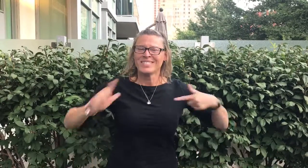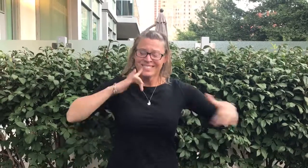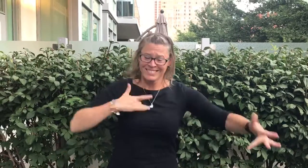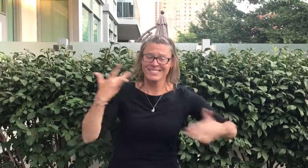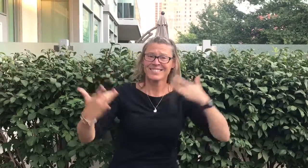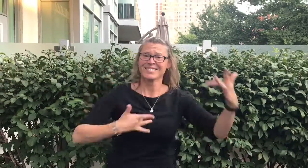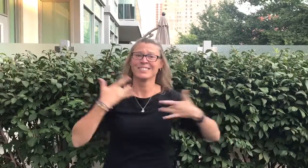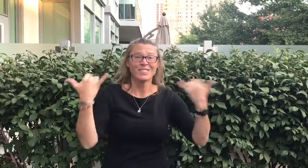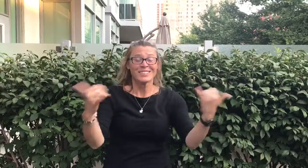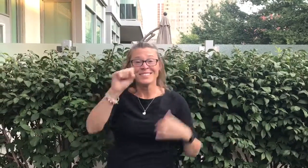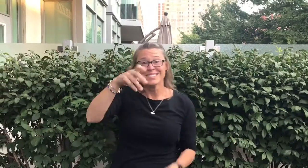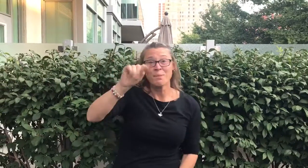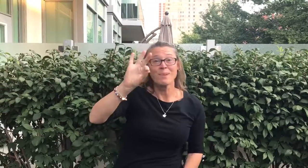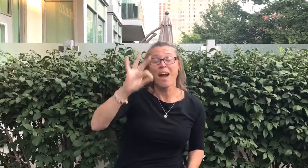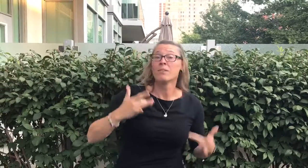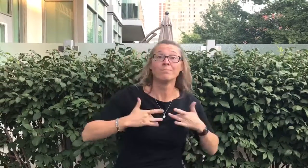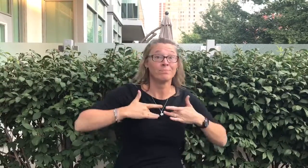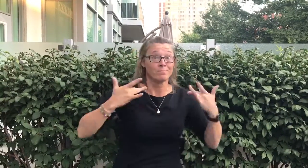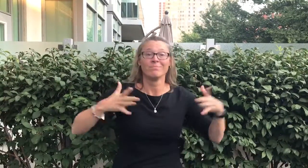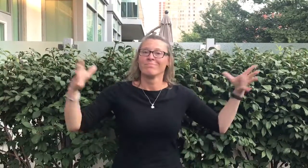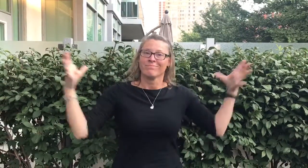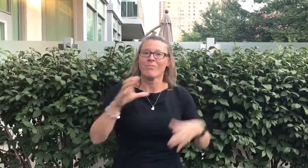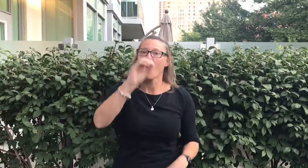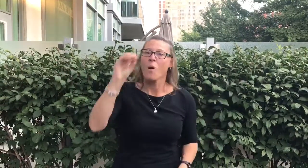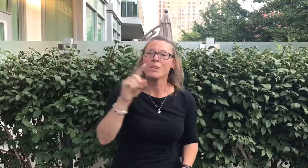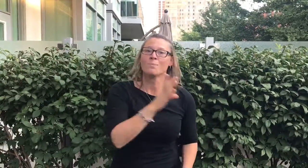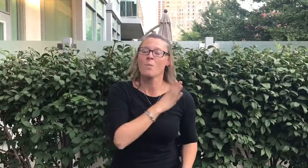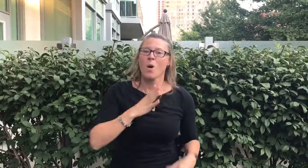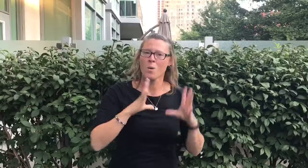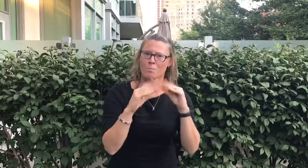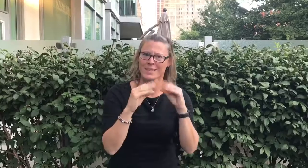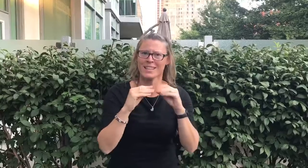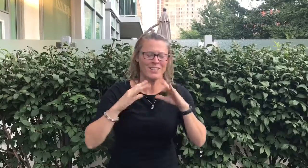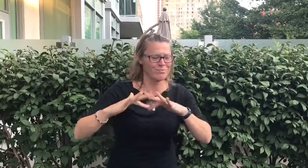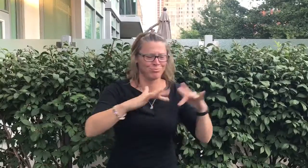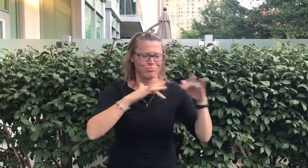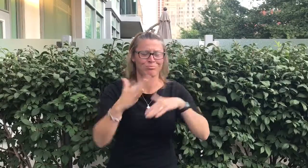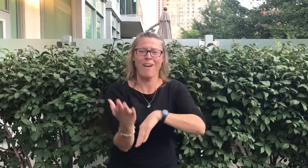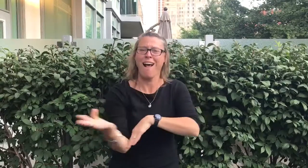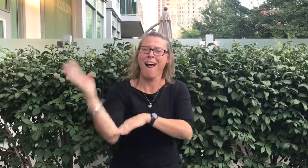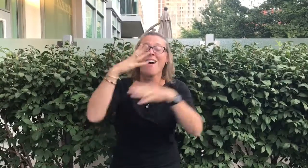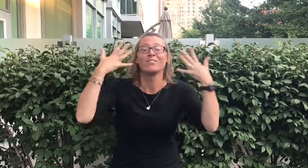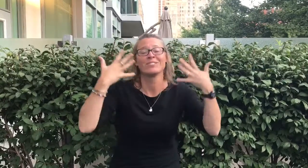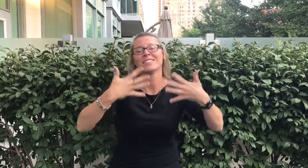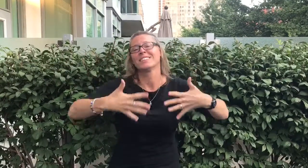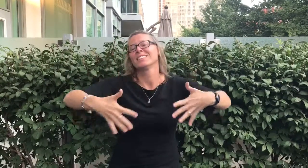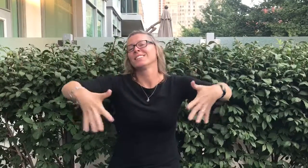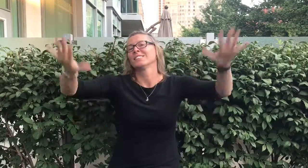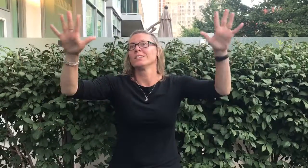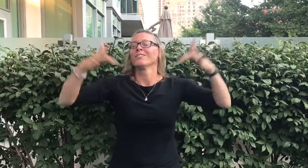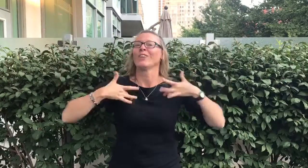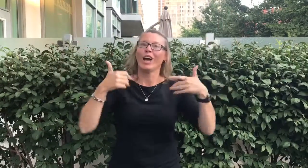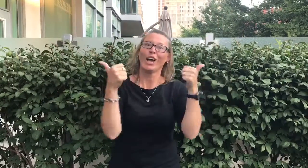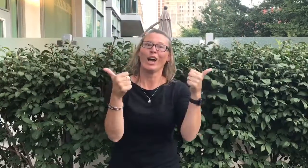Nancy: I am really thrilled! Today is September 9th and we OAD has gathered for OAD board meeting. We've been meeting all afternoon. And finally we're done. It felt so good!